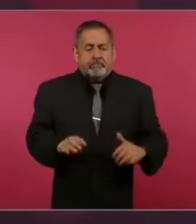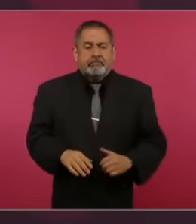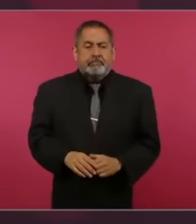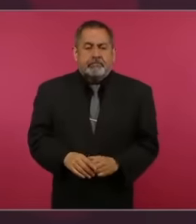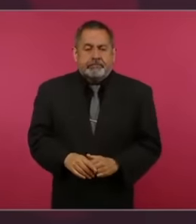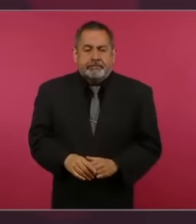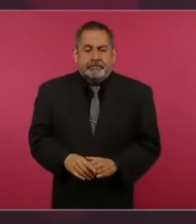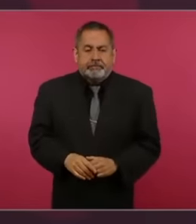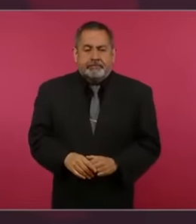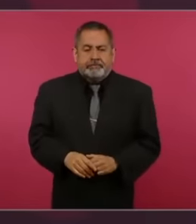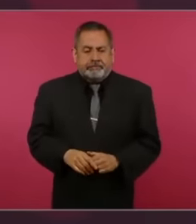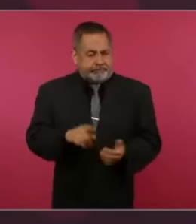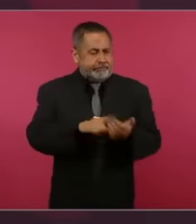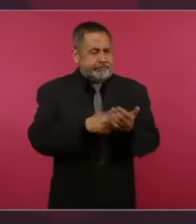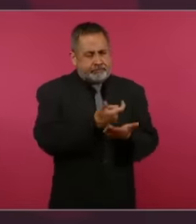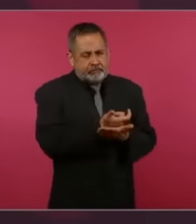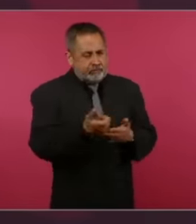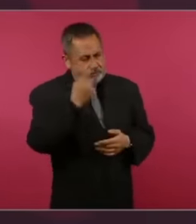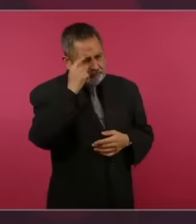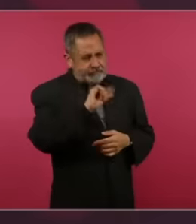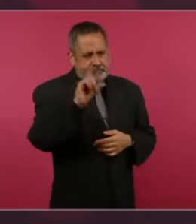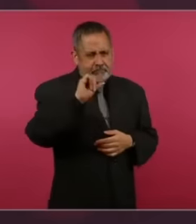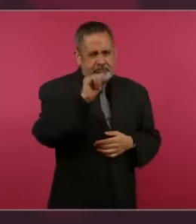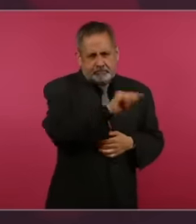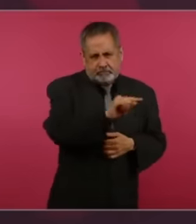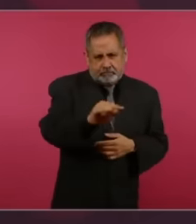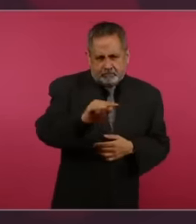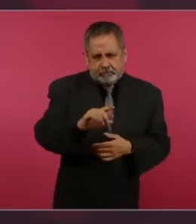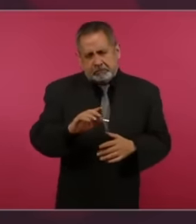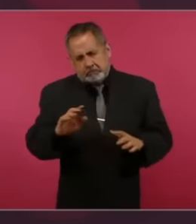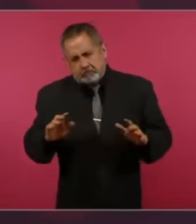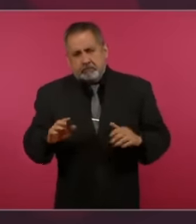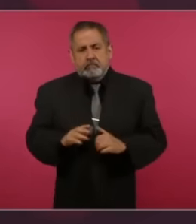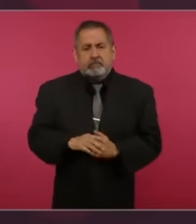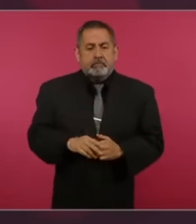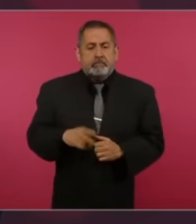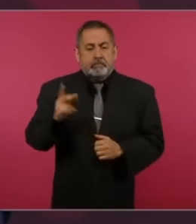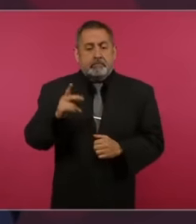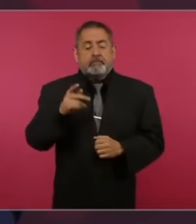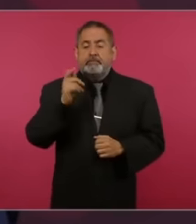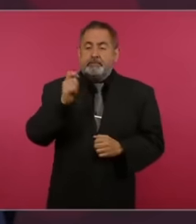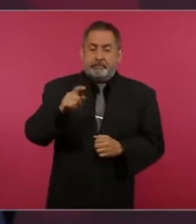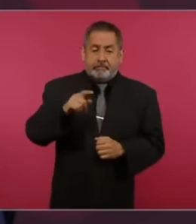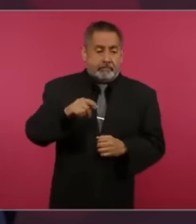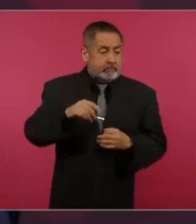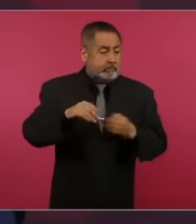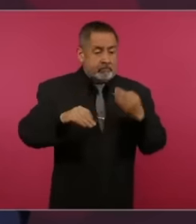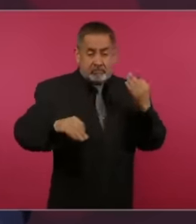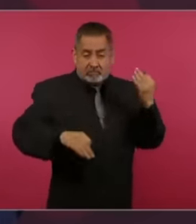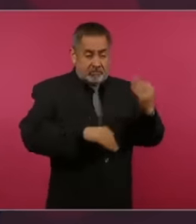are famous because it must also be said that not all journalists in the capital